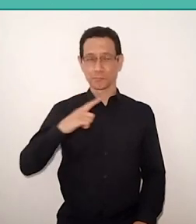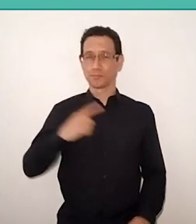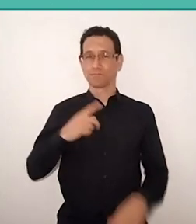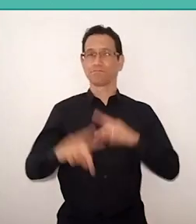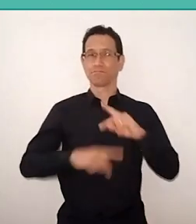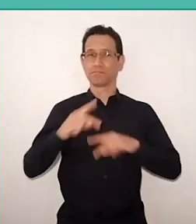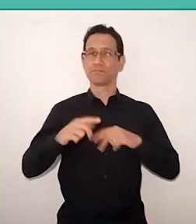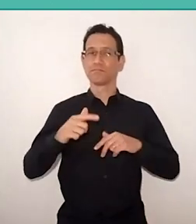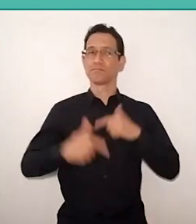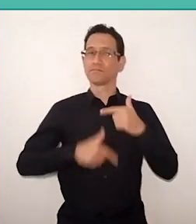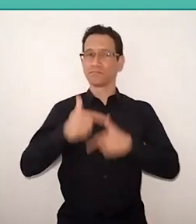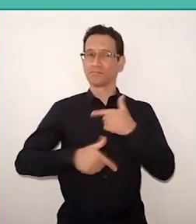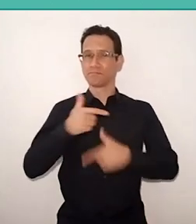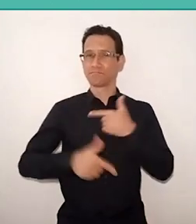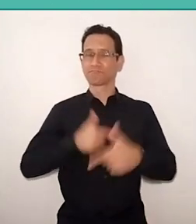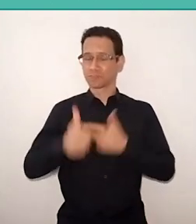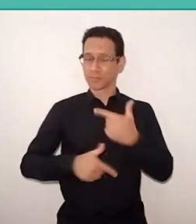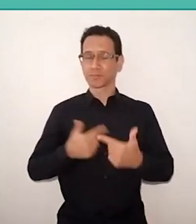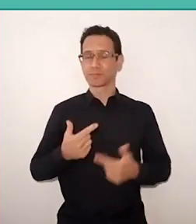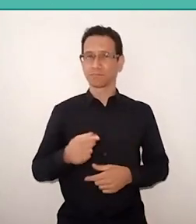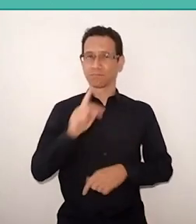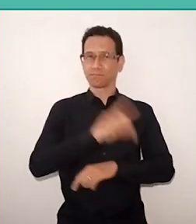in the discussion of humans rights, from literature,